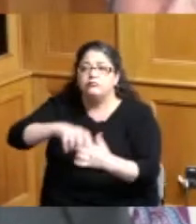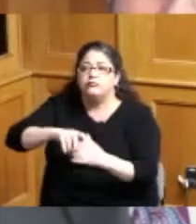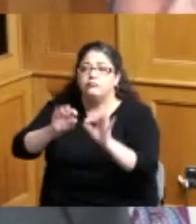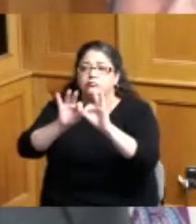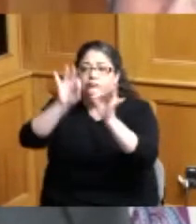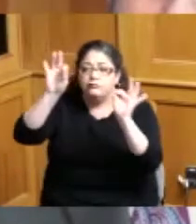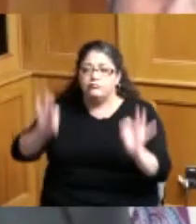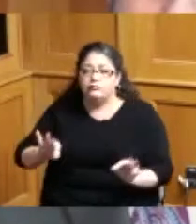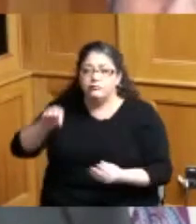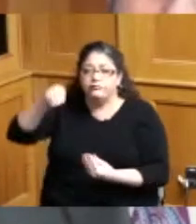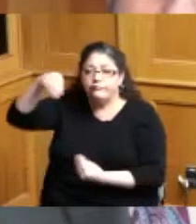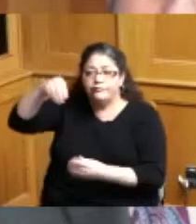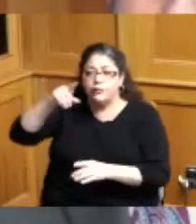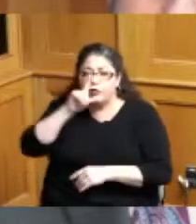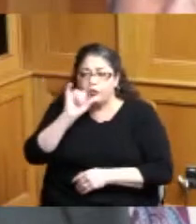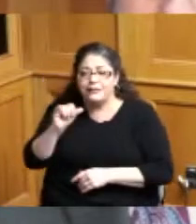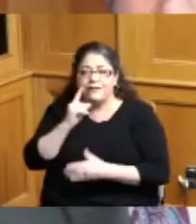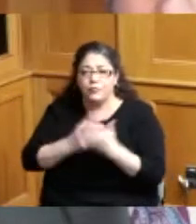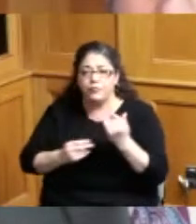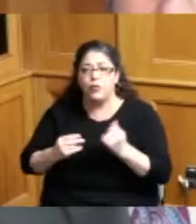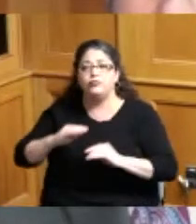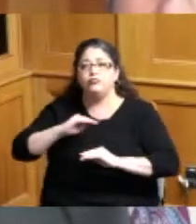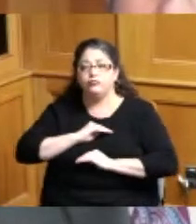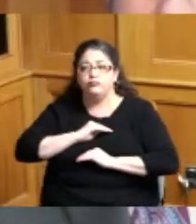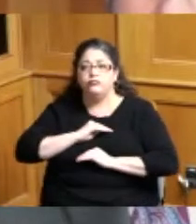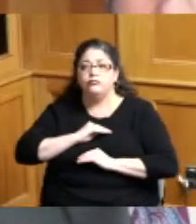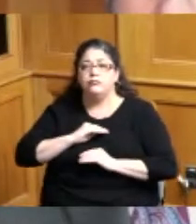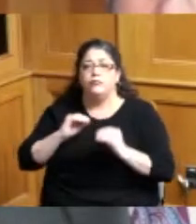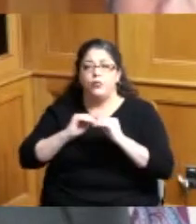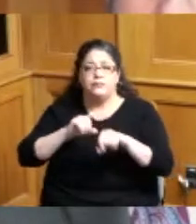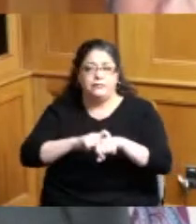what that looks like I agree that we need a little bit more time to figure that out